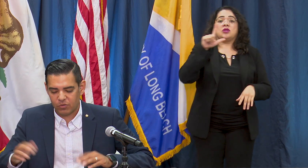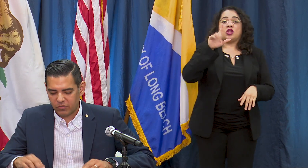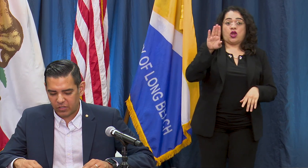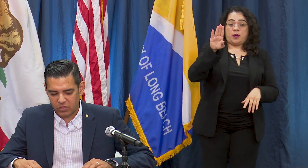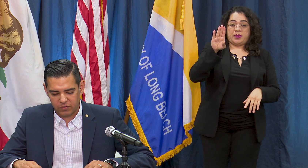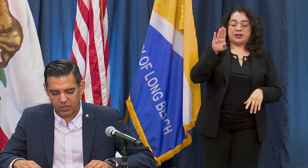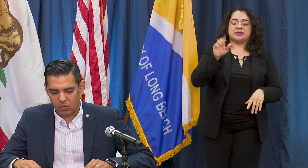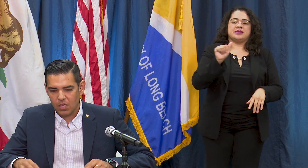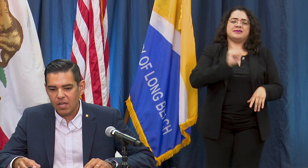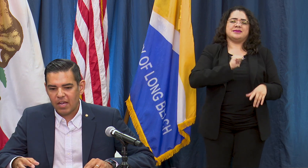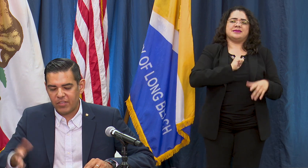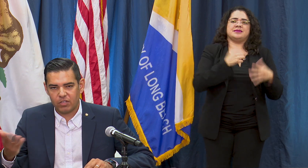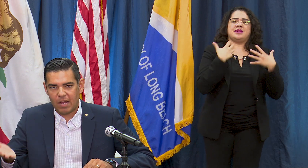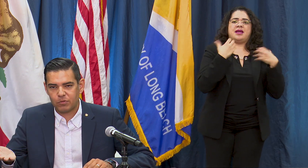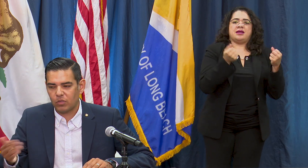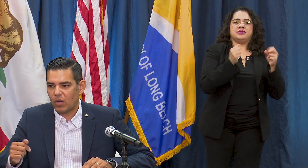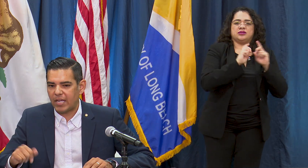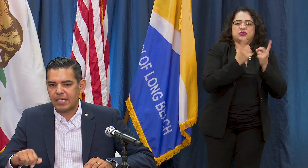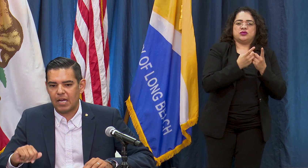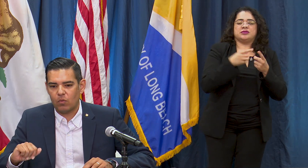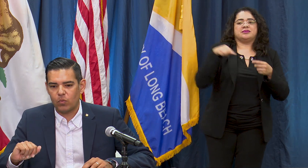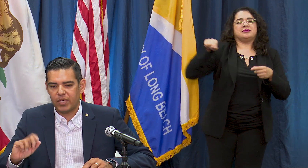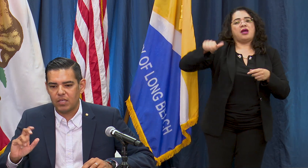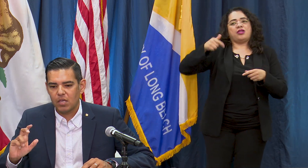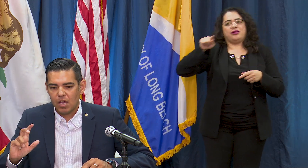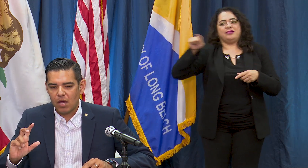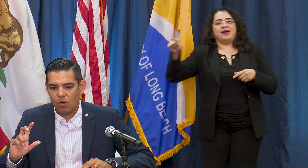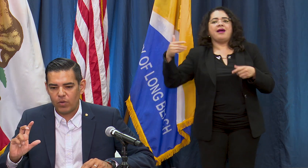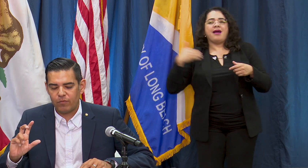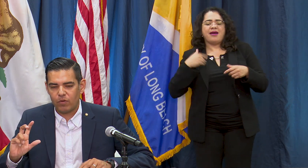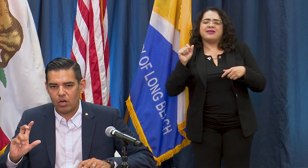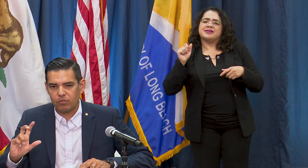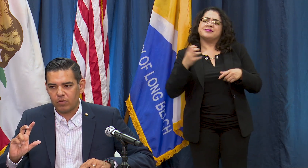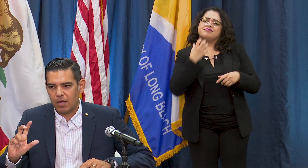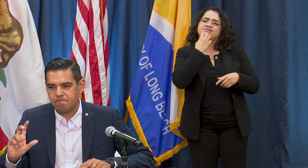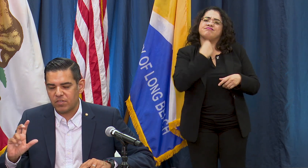jurisdiction and so I think you're absolutely right. The